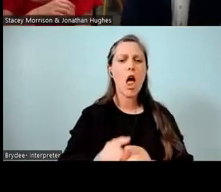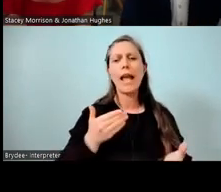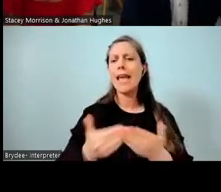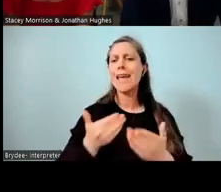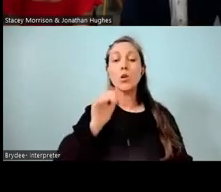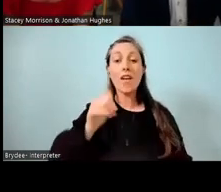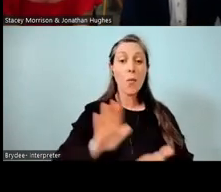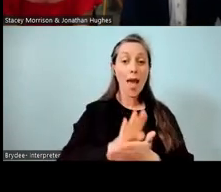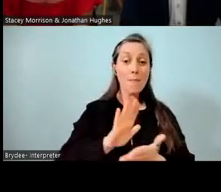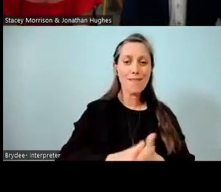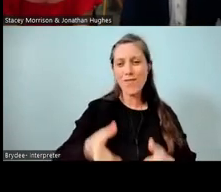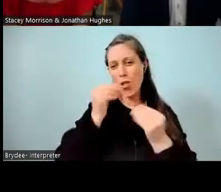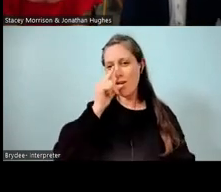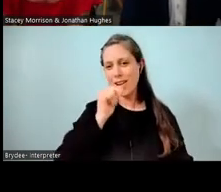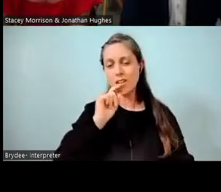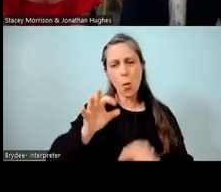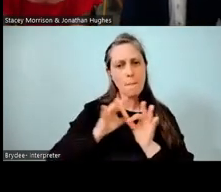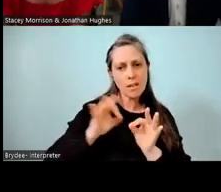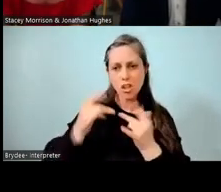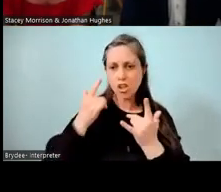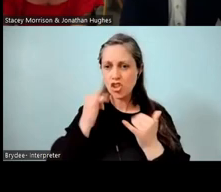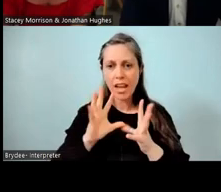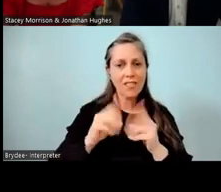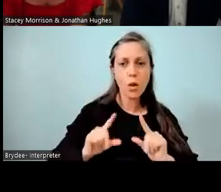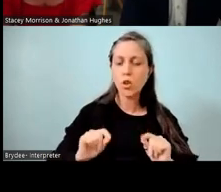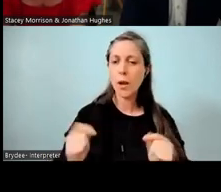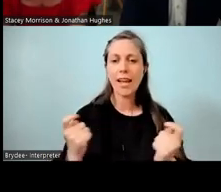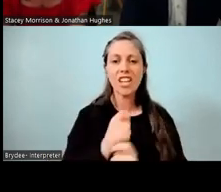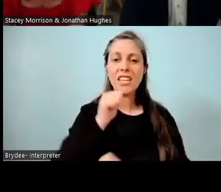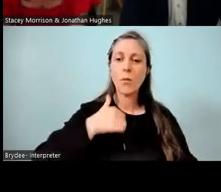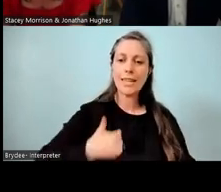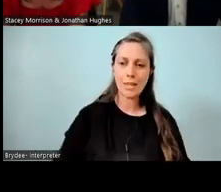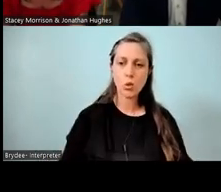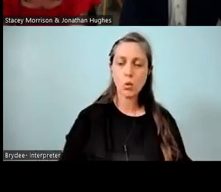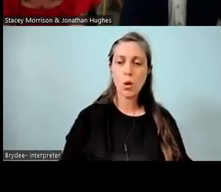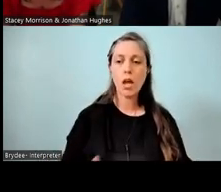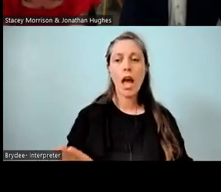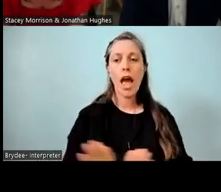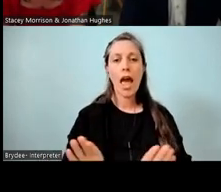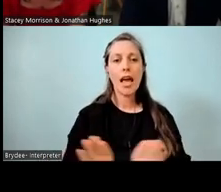So, we're constantly measuring what we do and making adjustments if we need those. We're also a PB4L for our school,